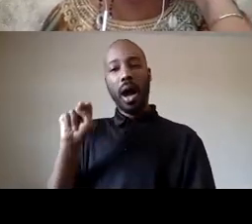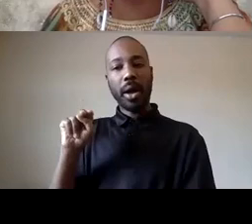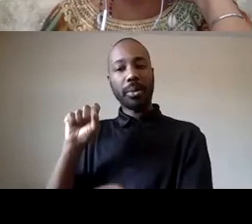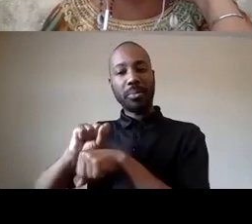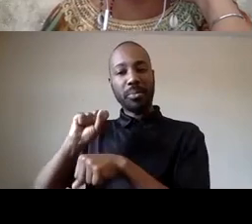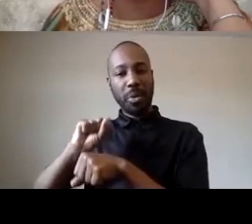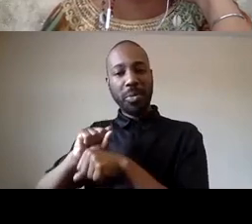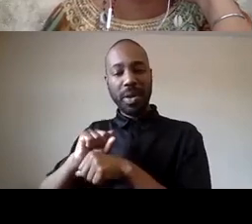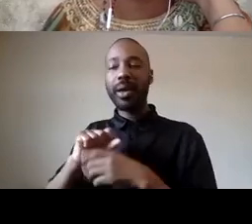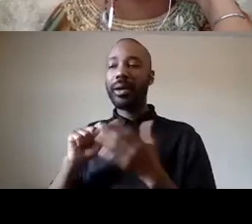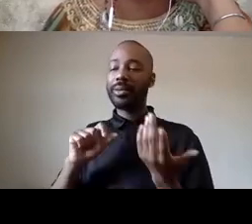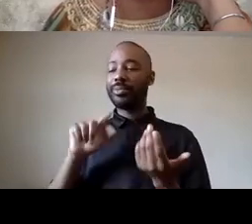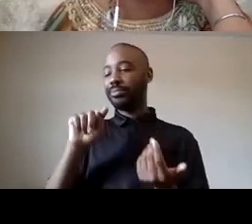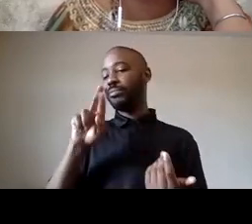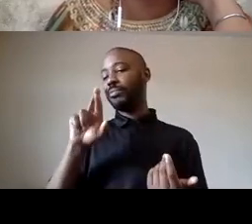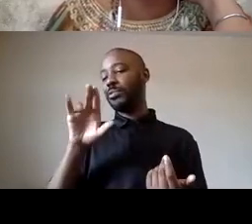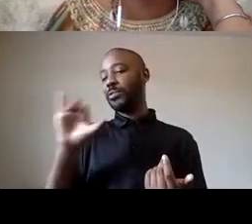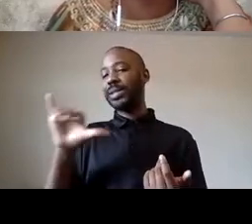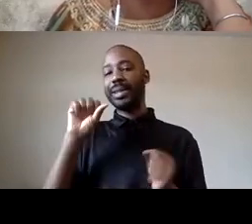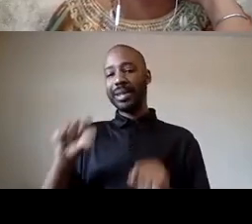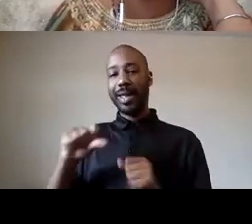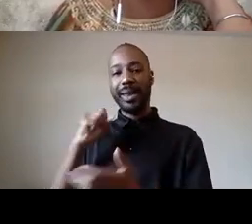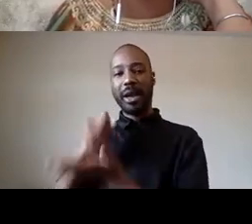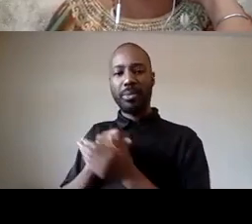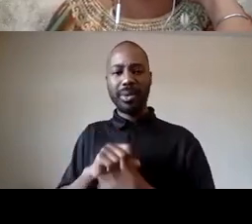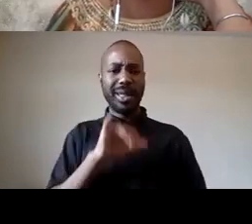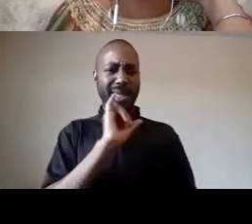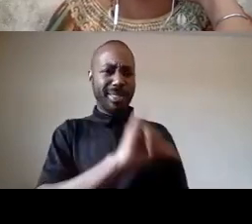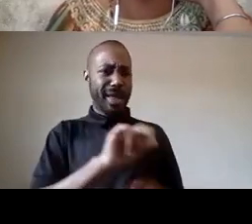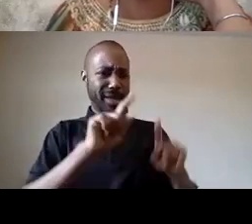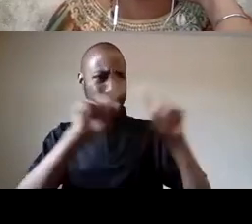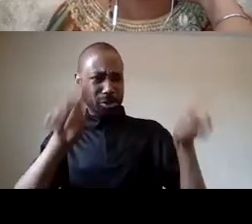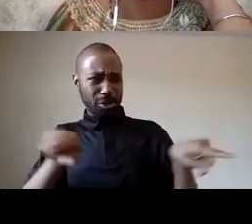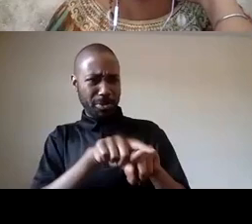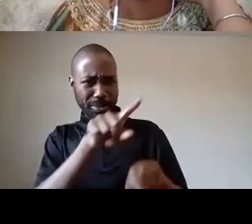is the screen black on purpose you know what i need to stop screen share